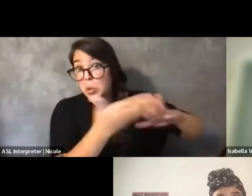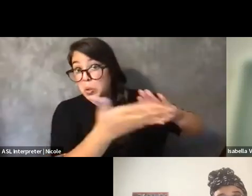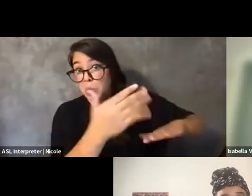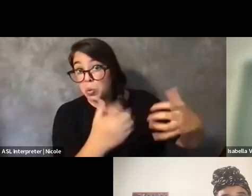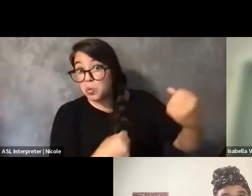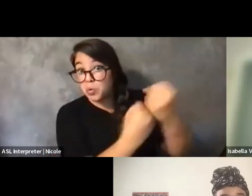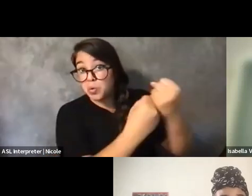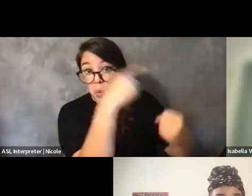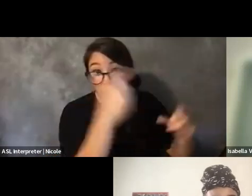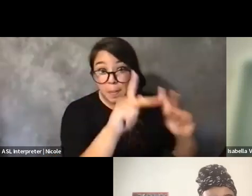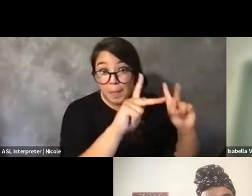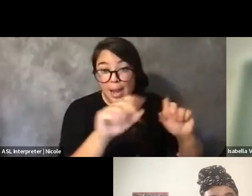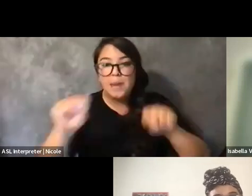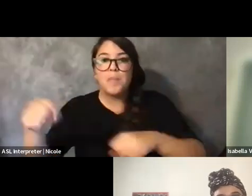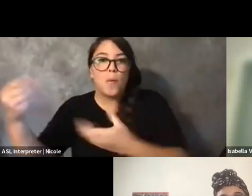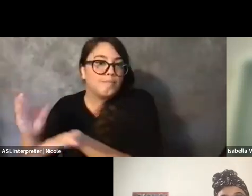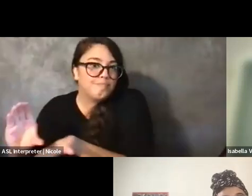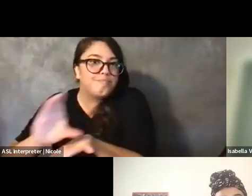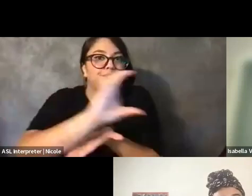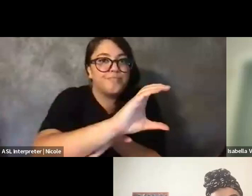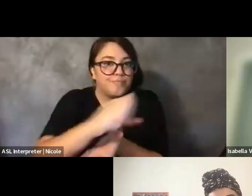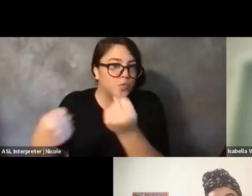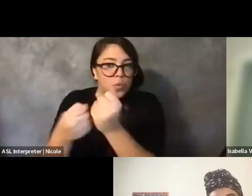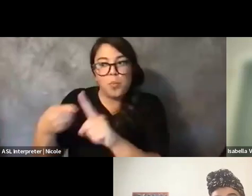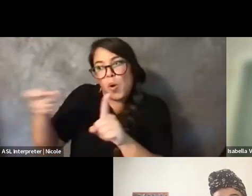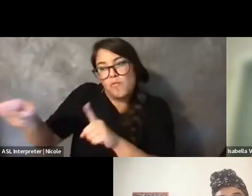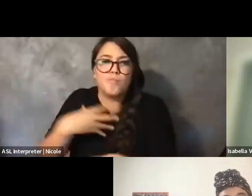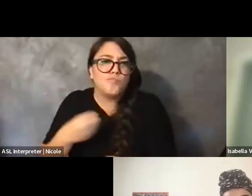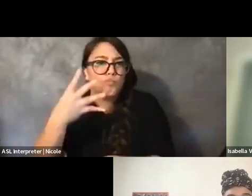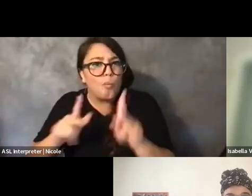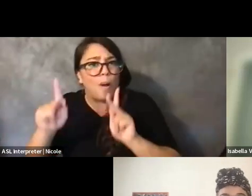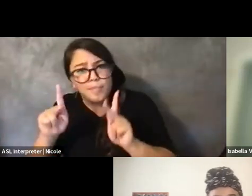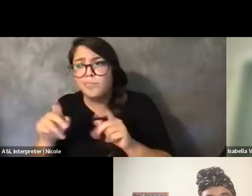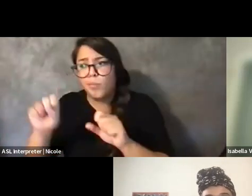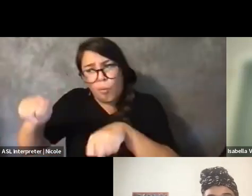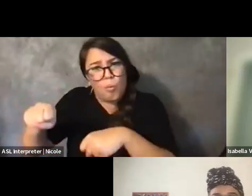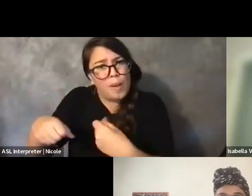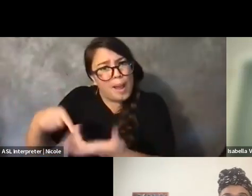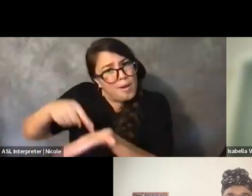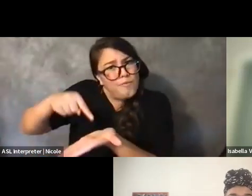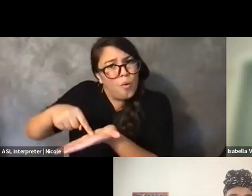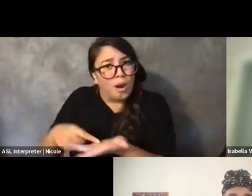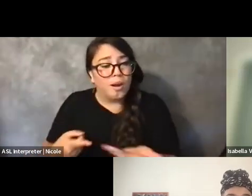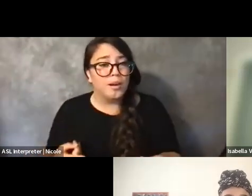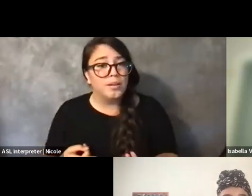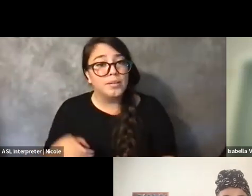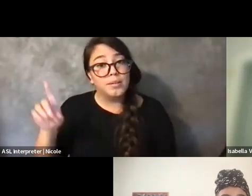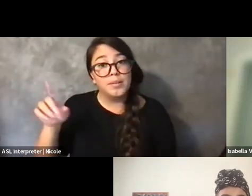who have the funds to help support it. But what Zee said about, like, pulling resources from the academy is also, like,